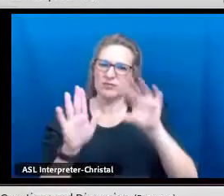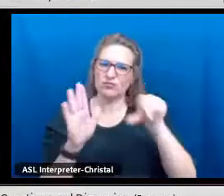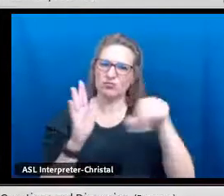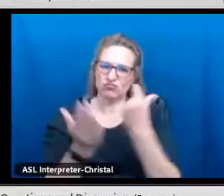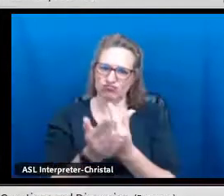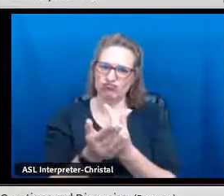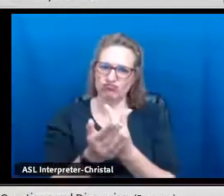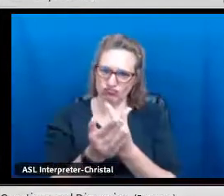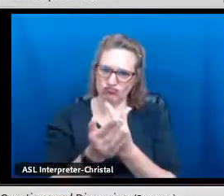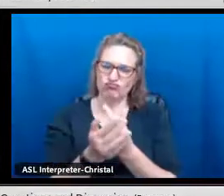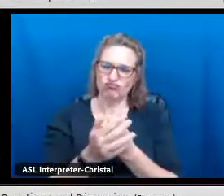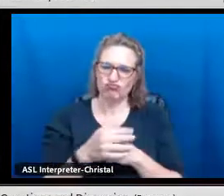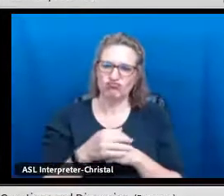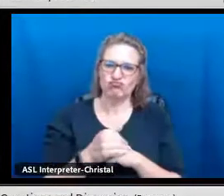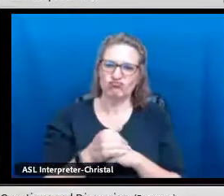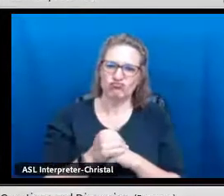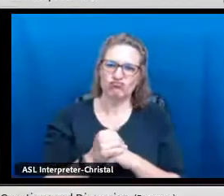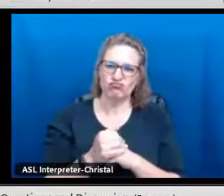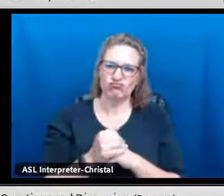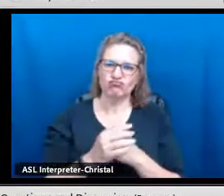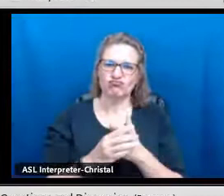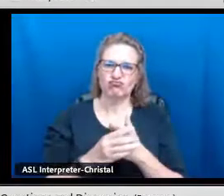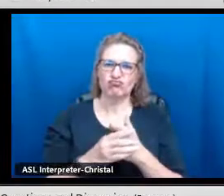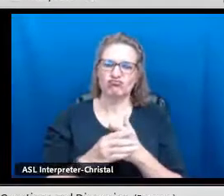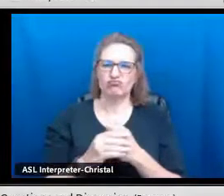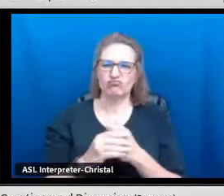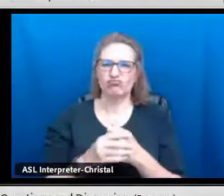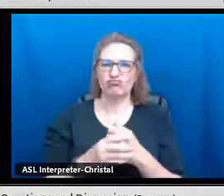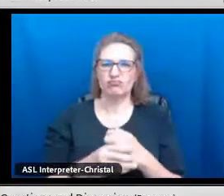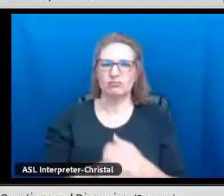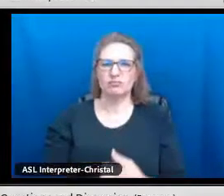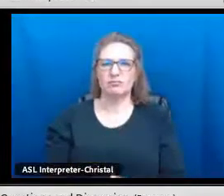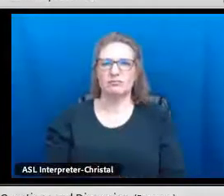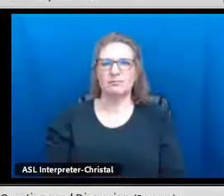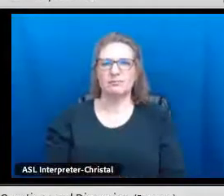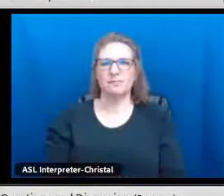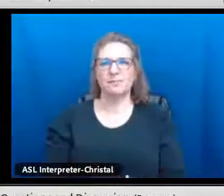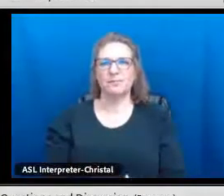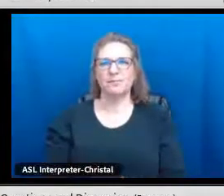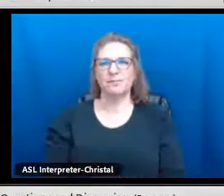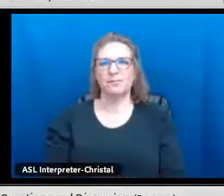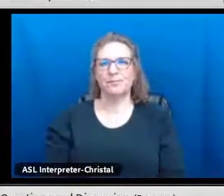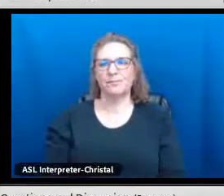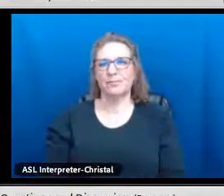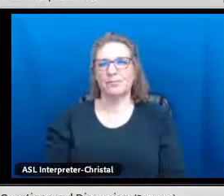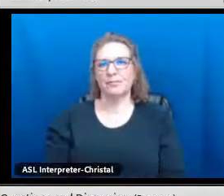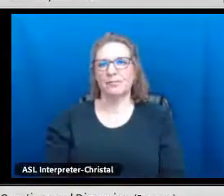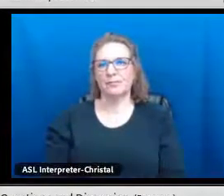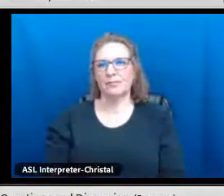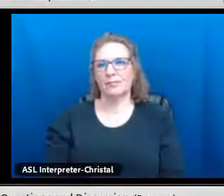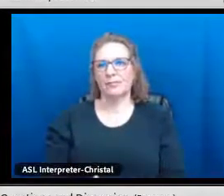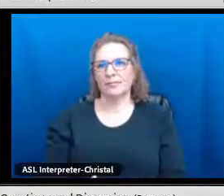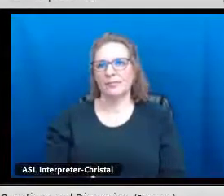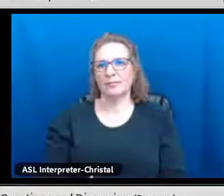That was neat to get that information from them after they had graduated.